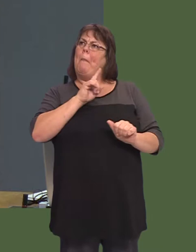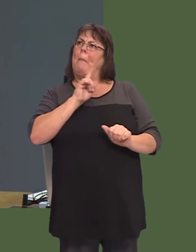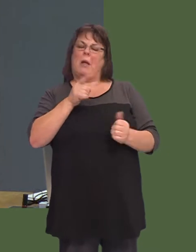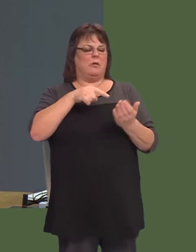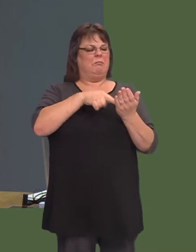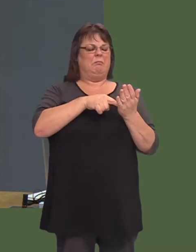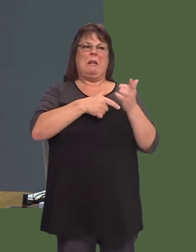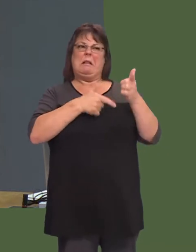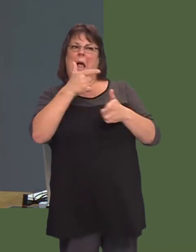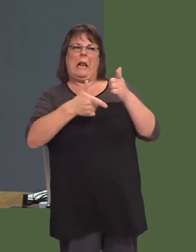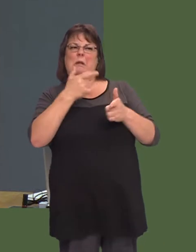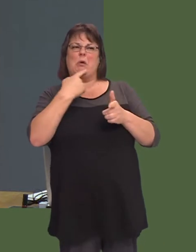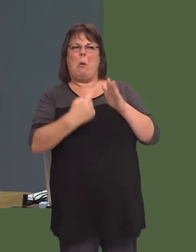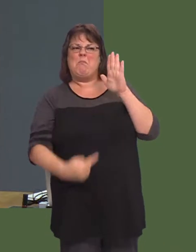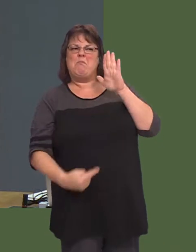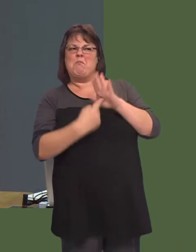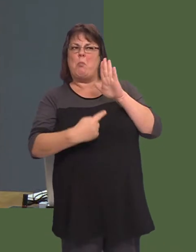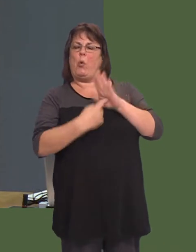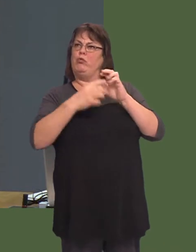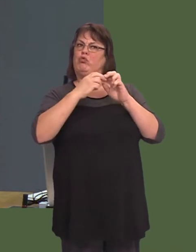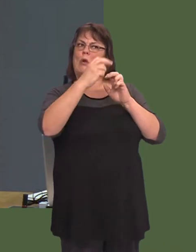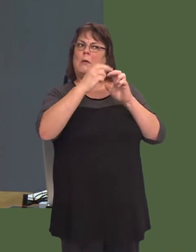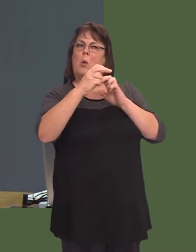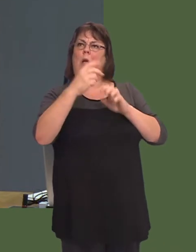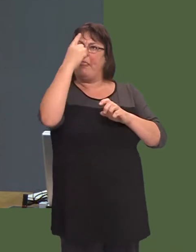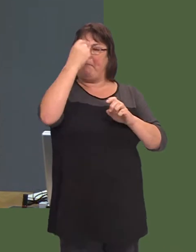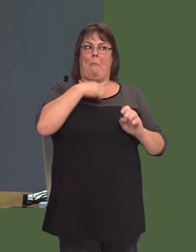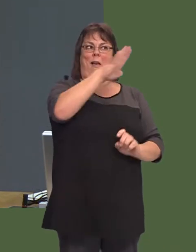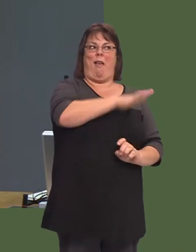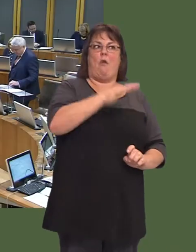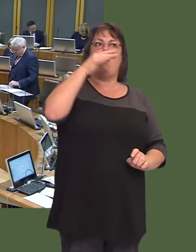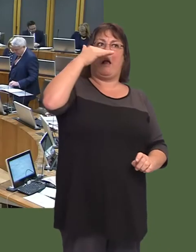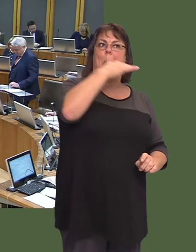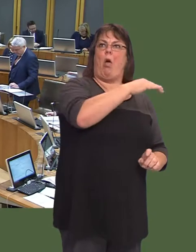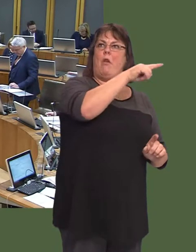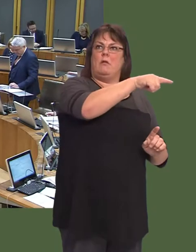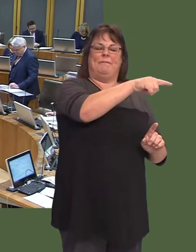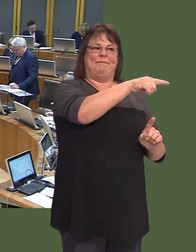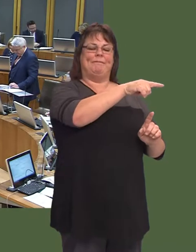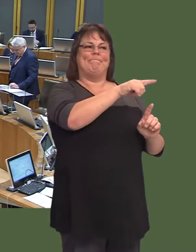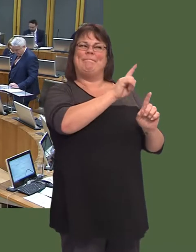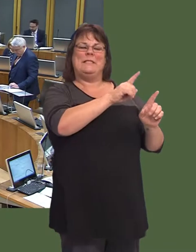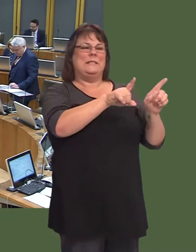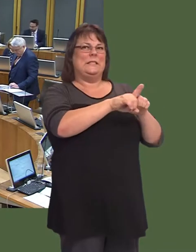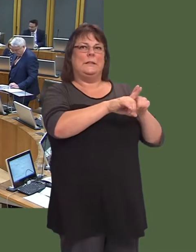hamdden a chwaraeon, ond sydd ddim yn rhoi seiclo yng nghanol y cynlluniau fel ffordd o deithio, ac mae sir Gaerfyrddin yn enghraifft o hynny.